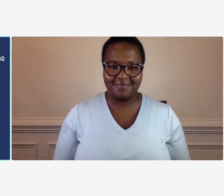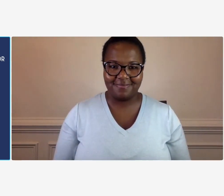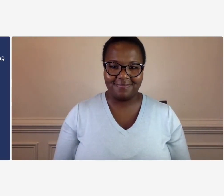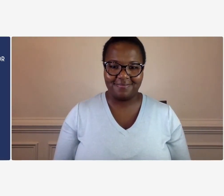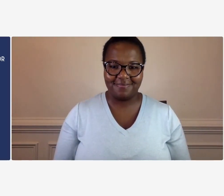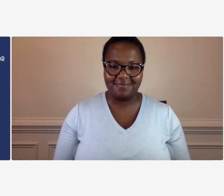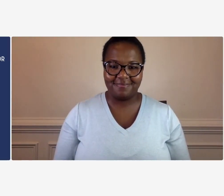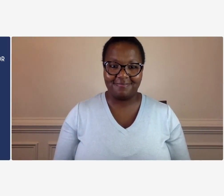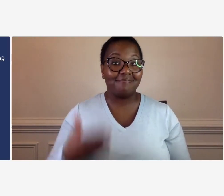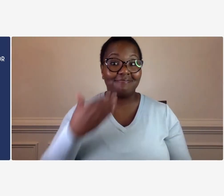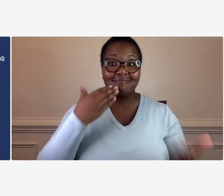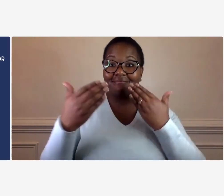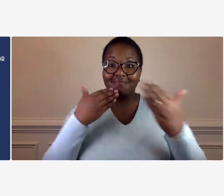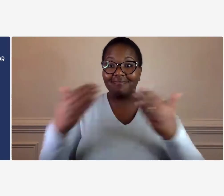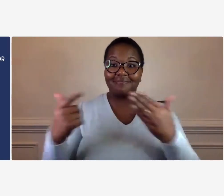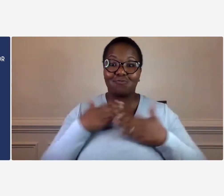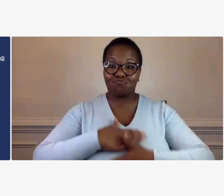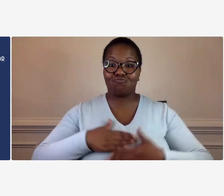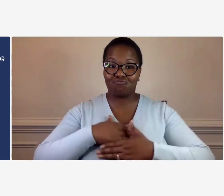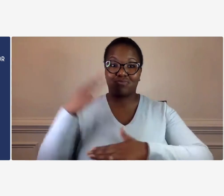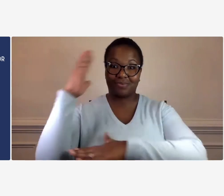thank you everyone and have a great day and remember